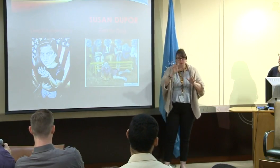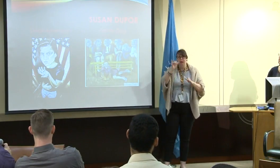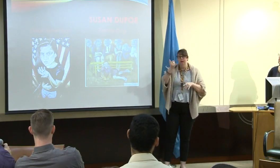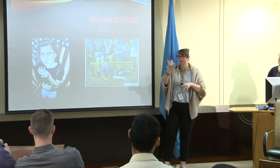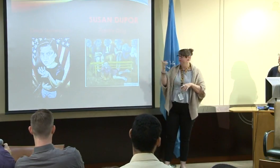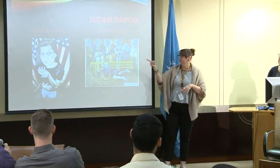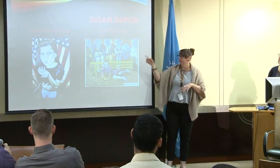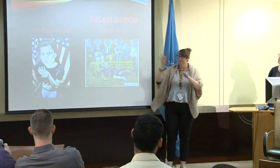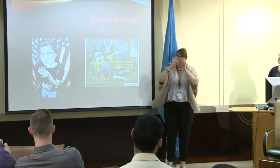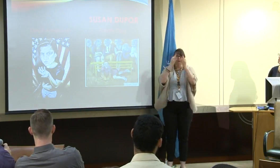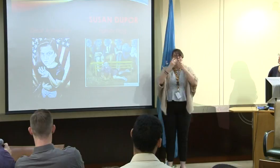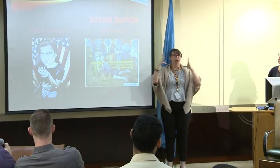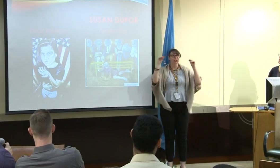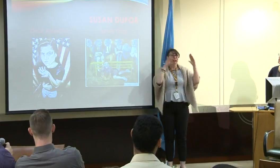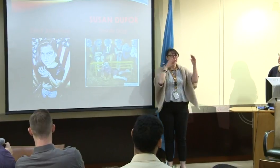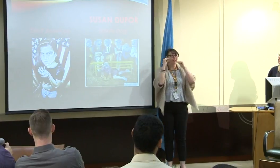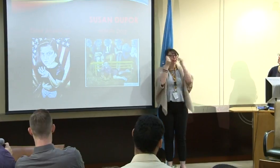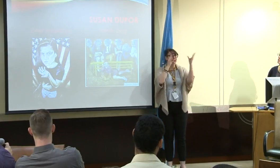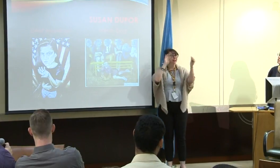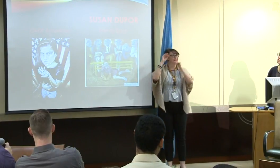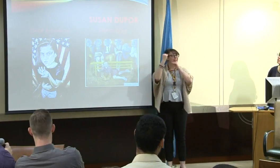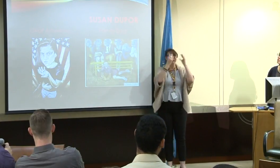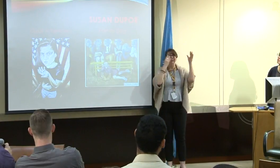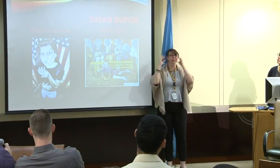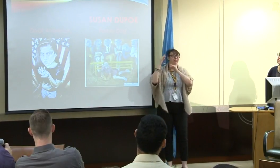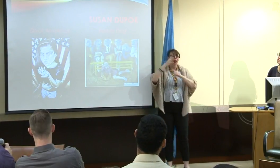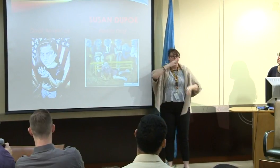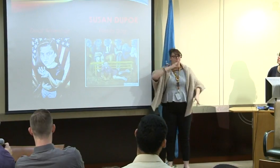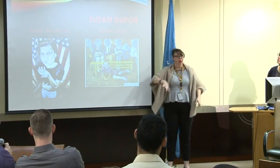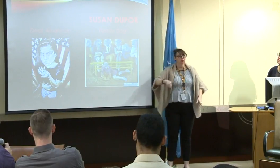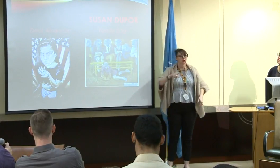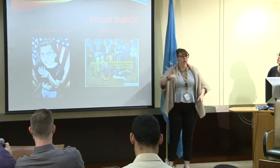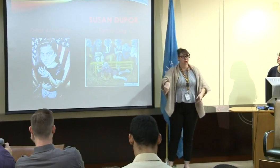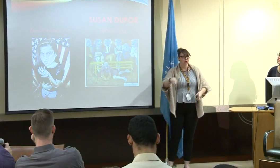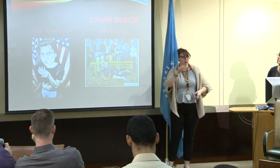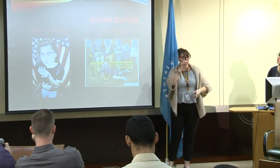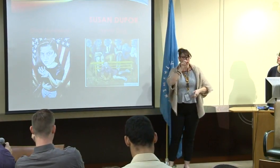in the family is participating in conversation and the business